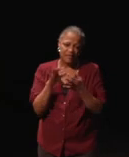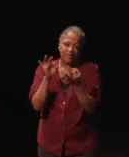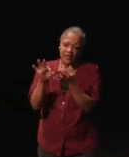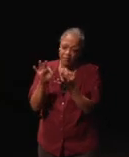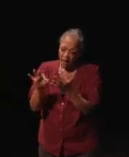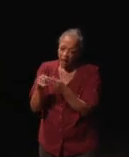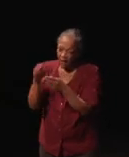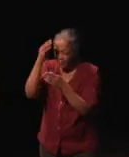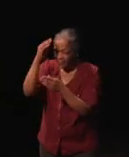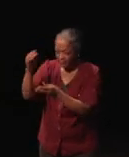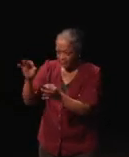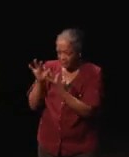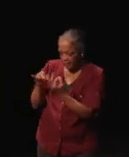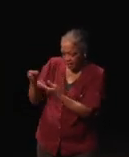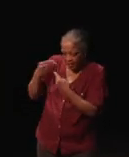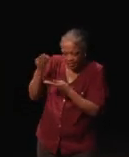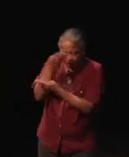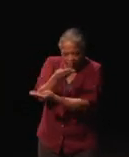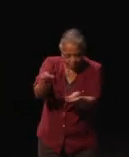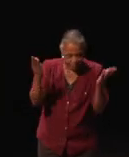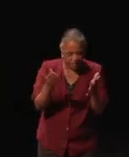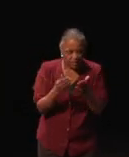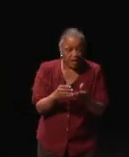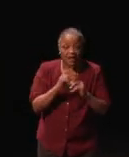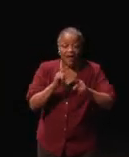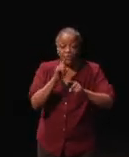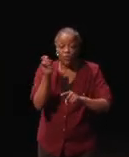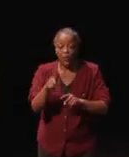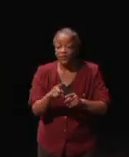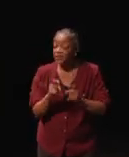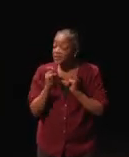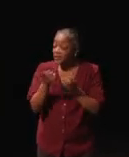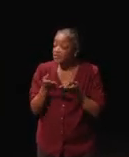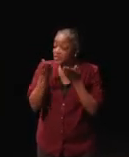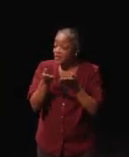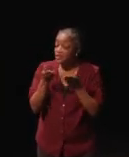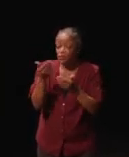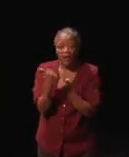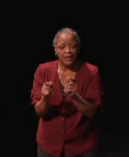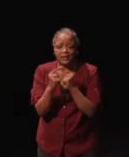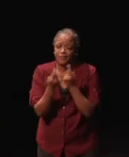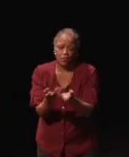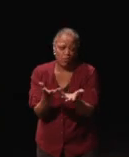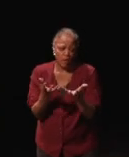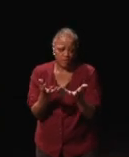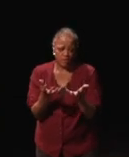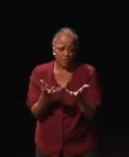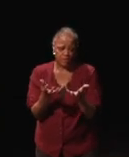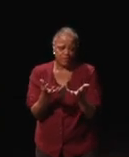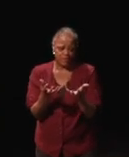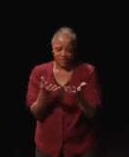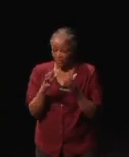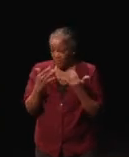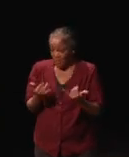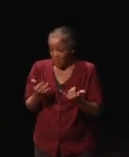and answering questions and giving suggestions to any team that wants it. Really this point it's been most of